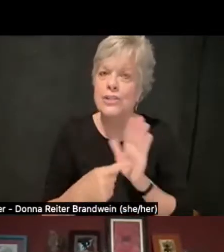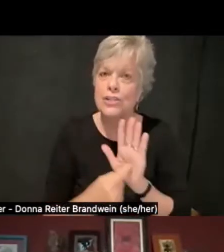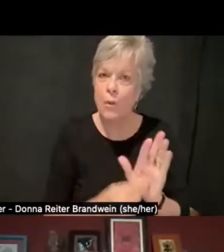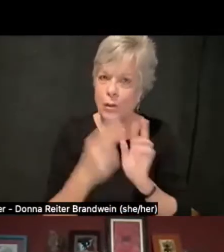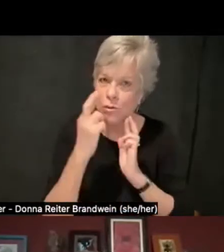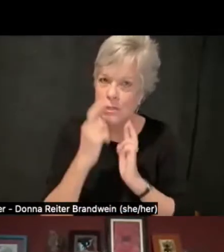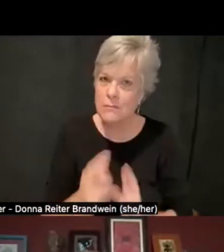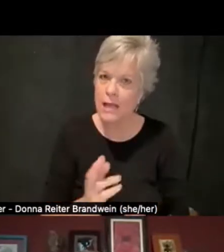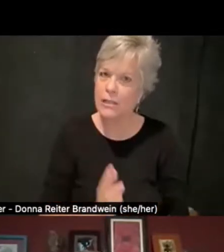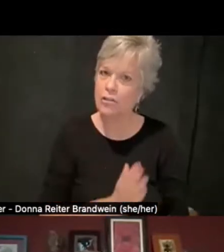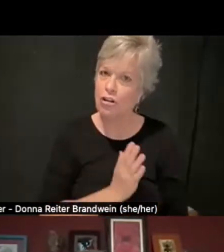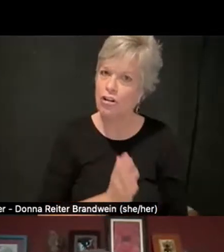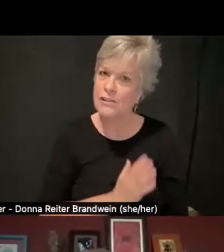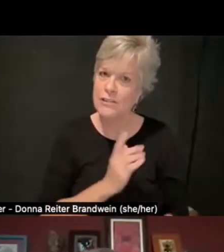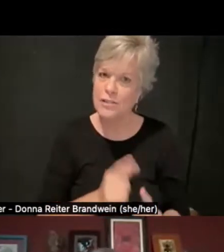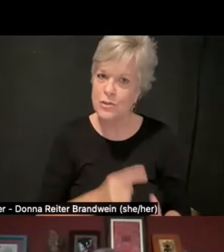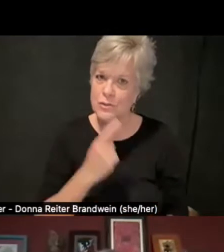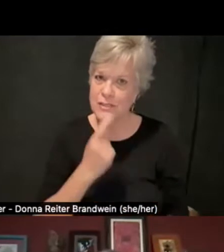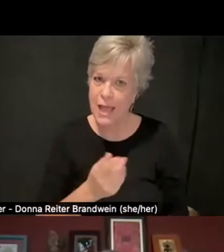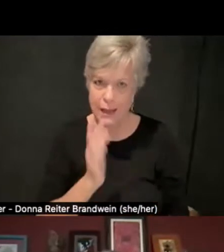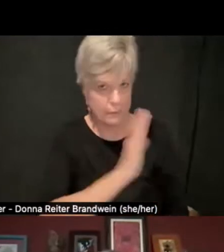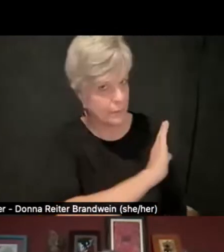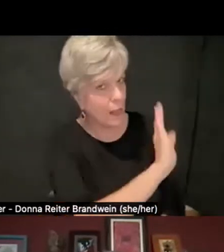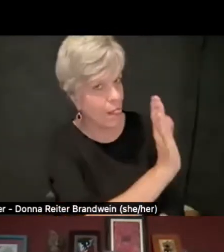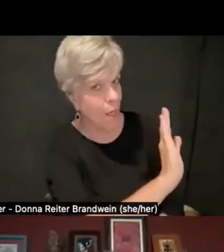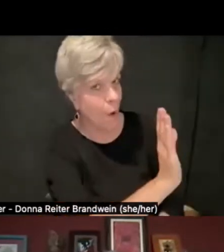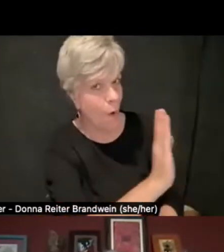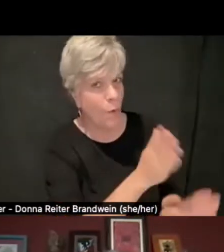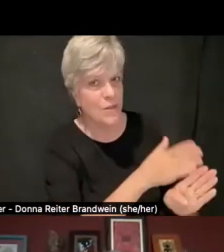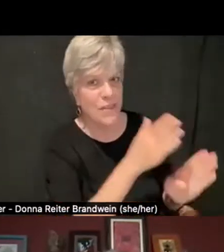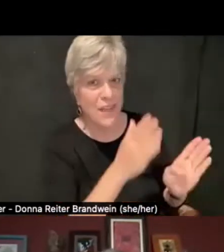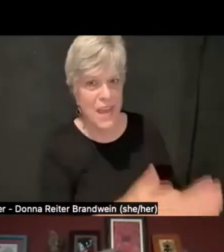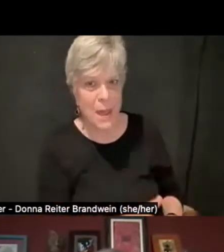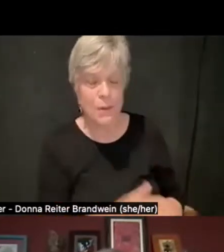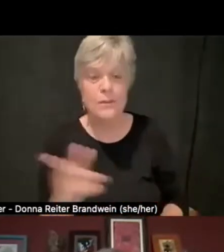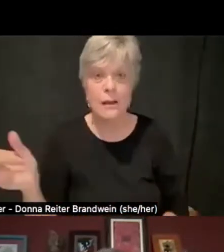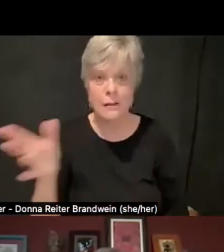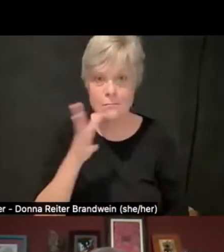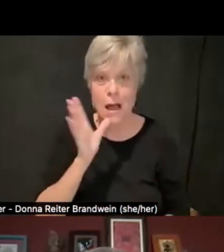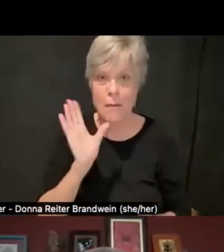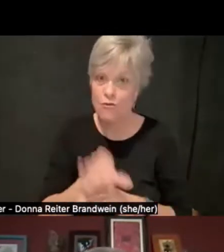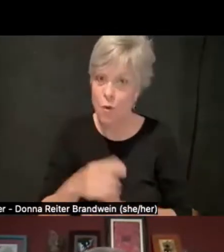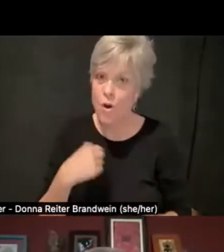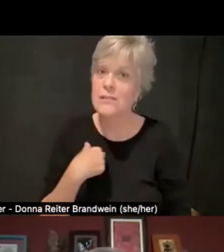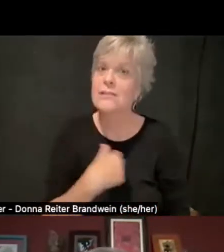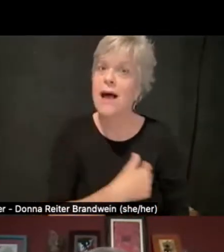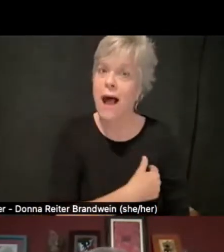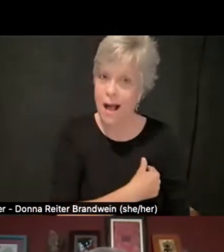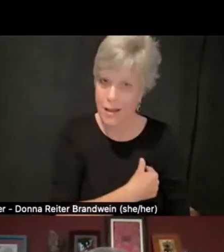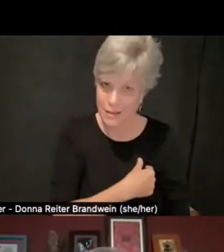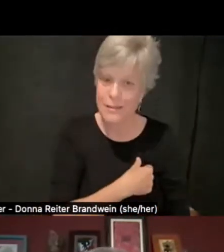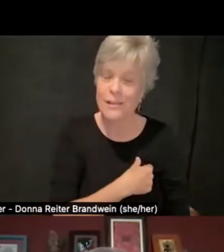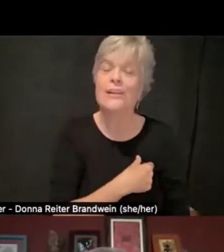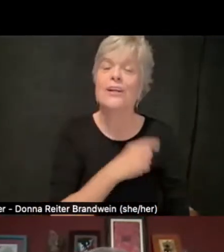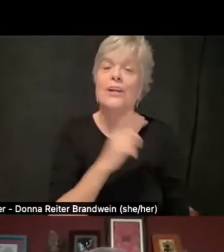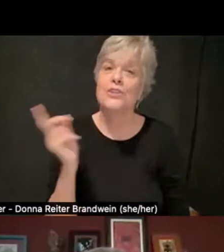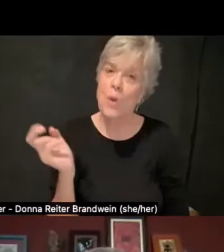She would make us take our walk again and perform the necessary ritual of speaking to our neighbors who were sitting on their porches.